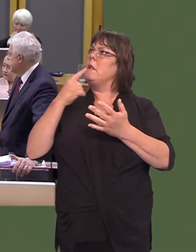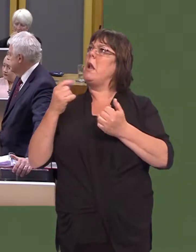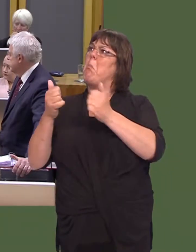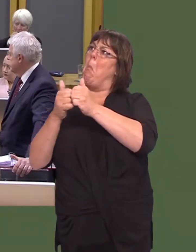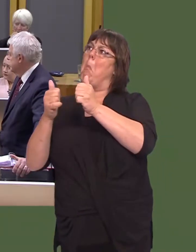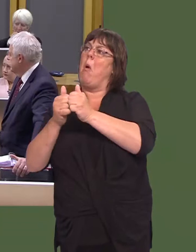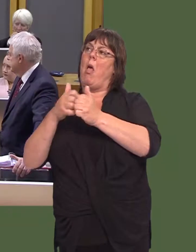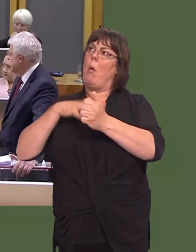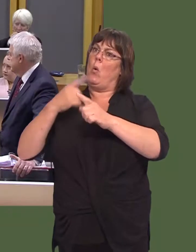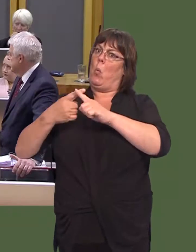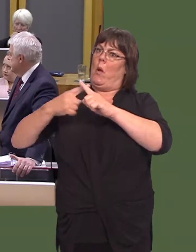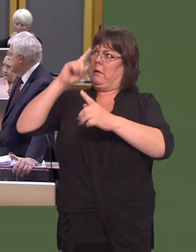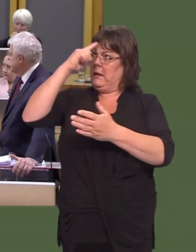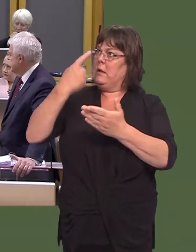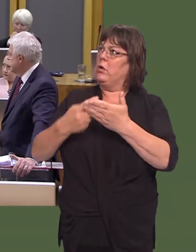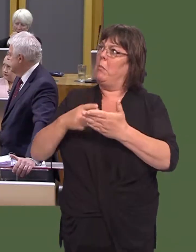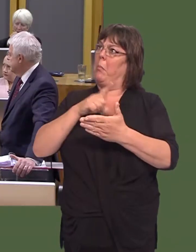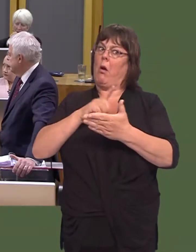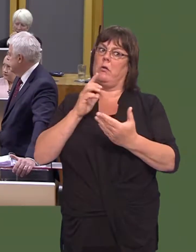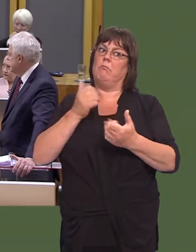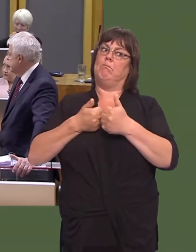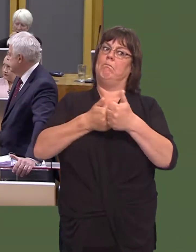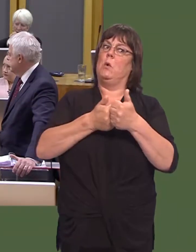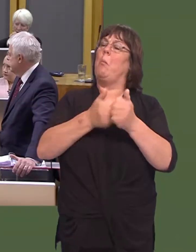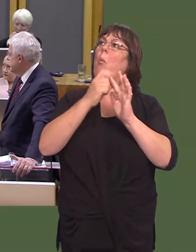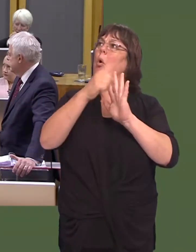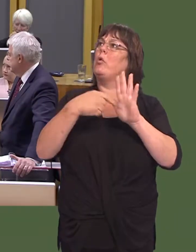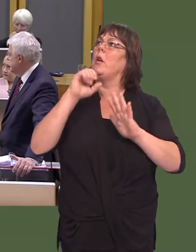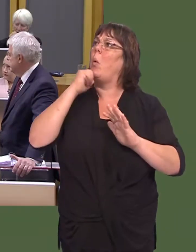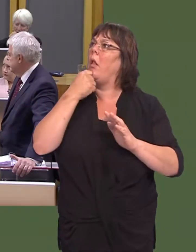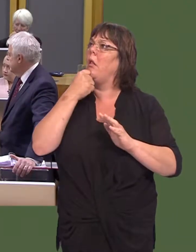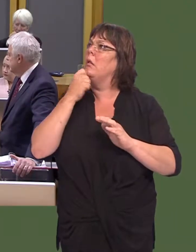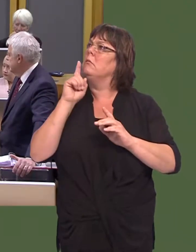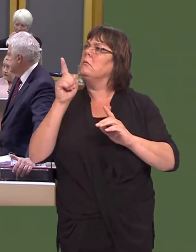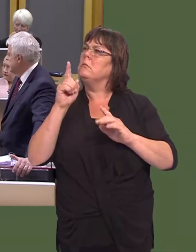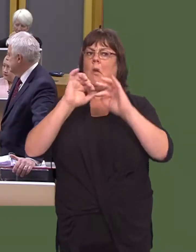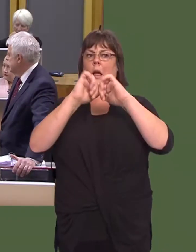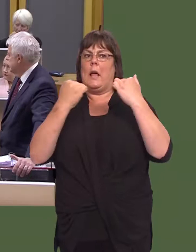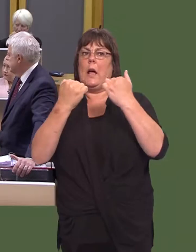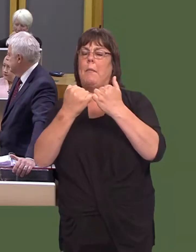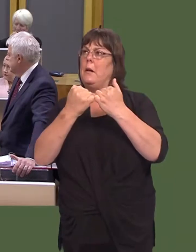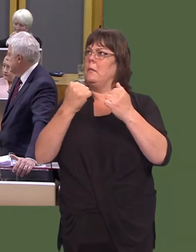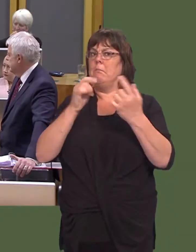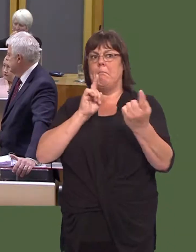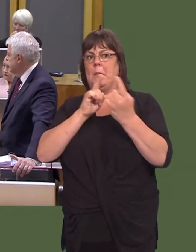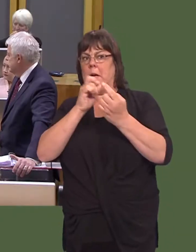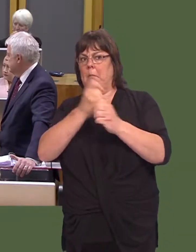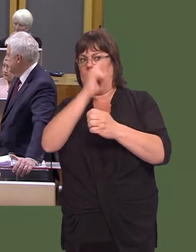a swift, positive decision. Are you able to confirm today what date the Cabinet is likely to meet to make a decision